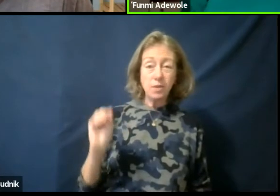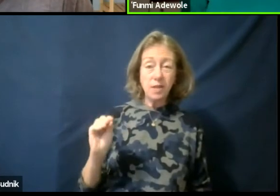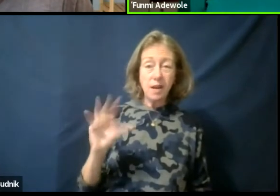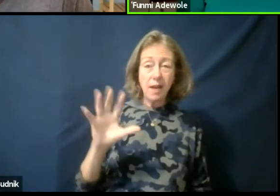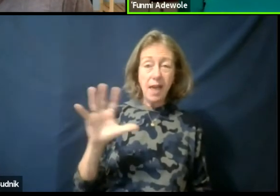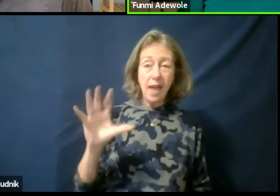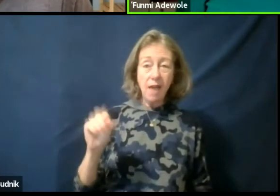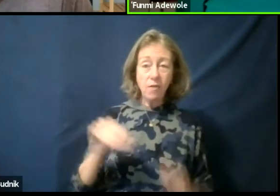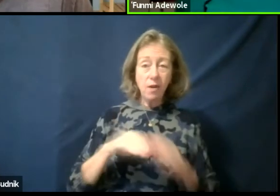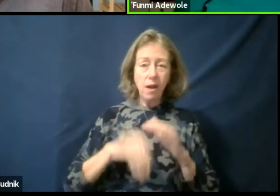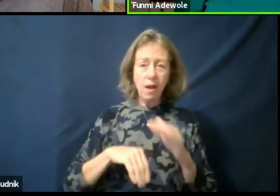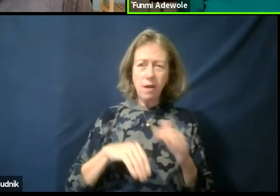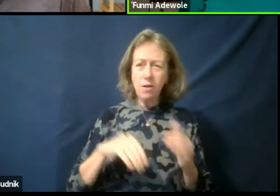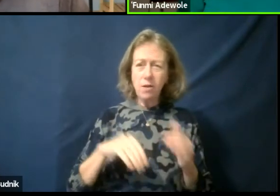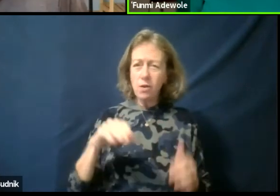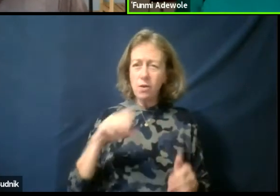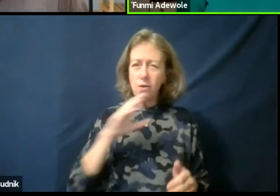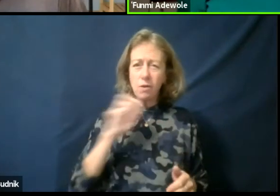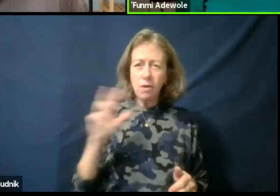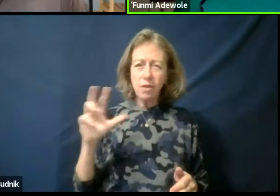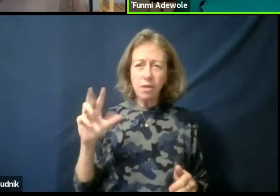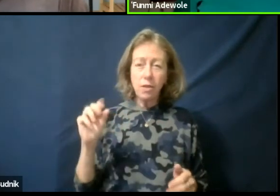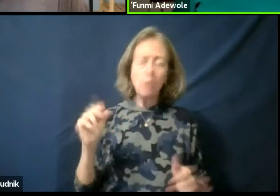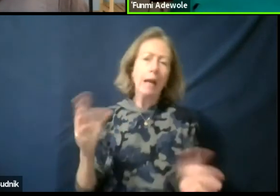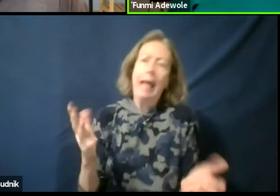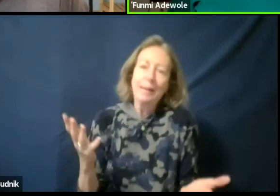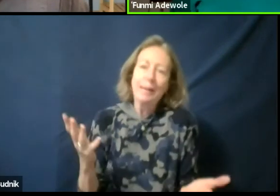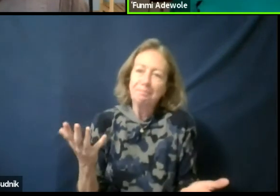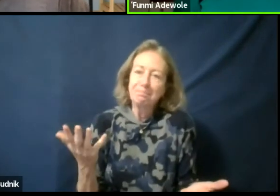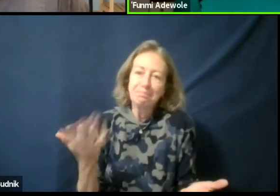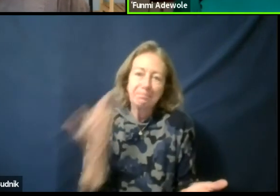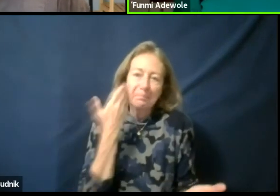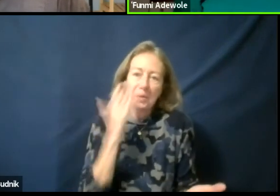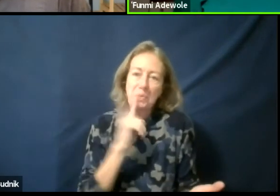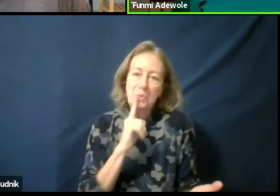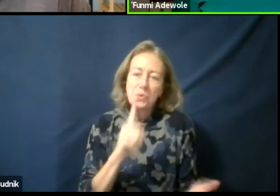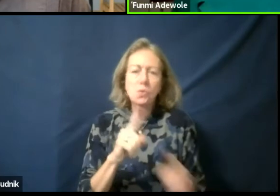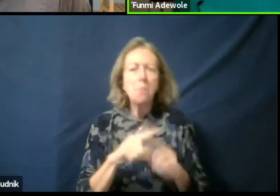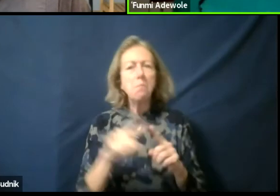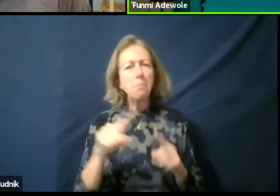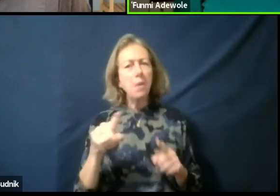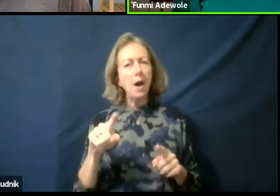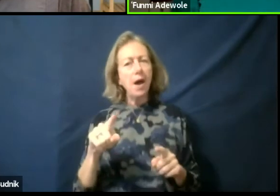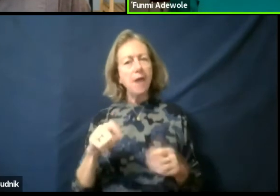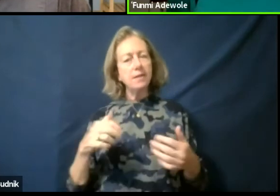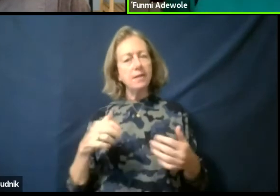or something like that? I don't know how true it is. But I see that it is a very youthful place.